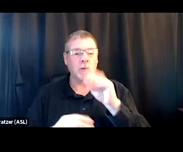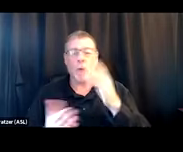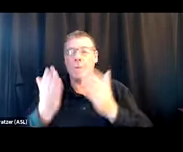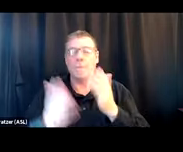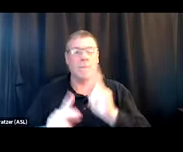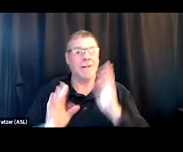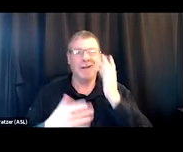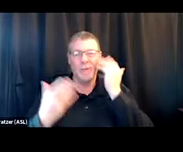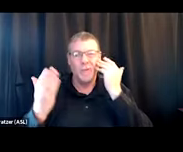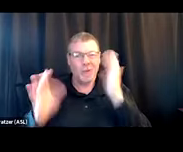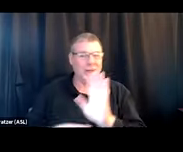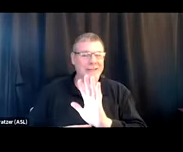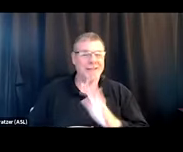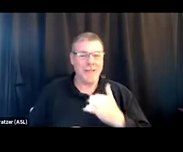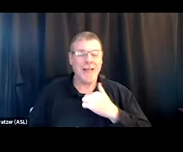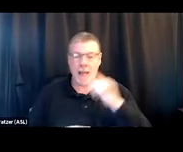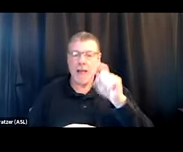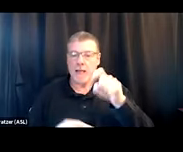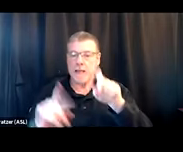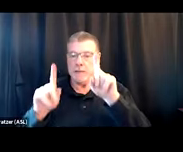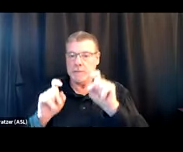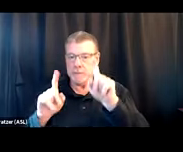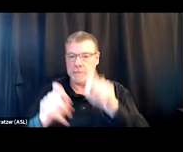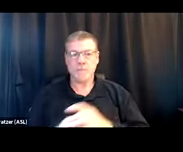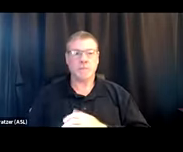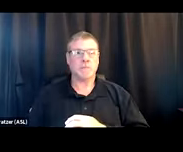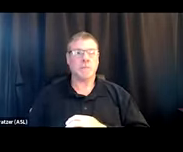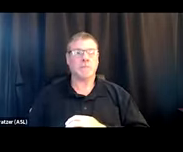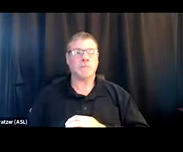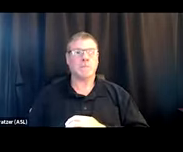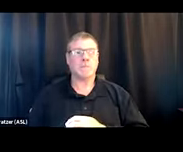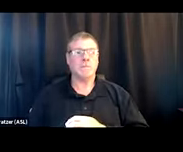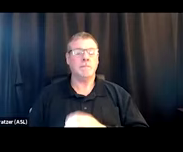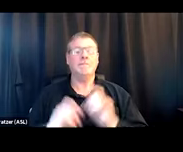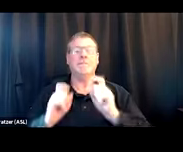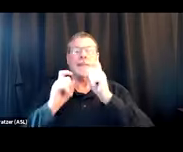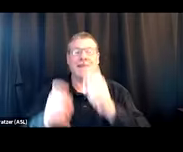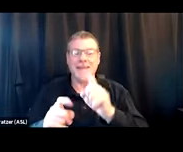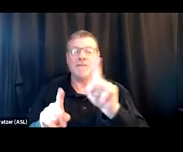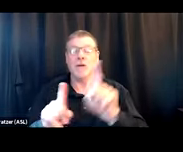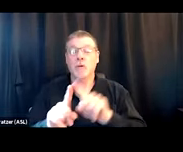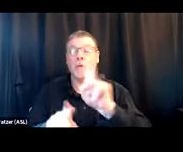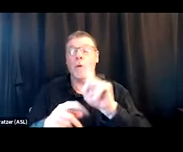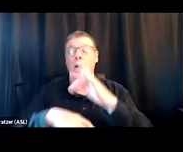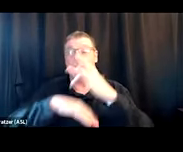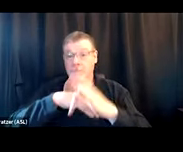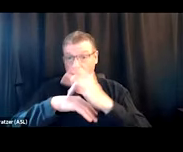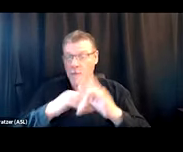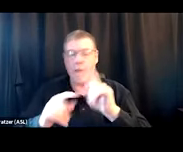hey, I need a test strip. So where is it accessible to people receiving your services? But, like, doesn't have to be under staff's watchful eye.